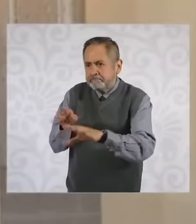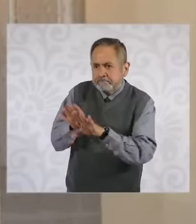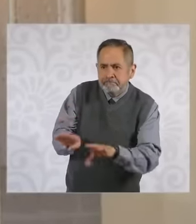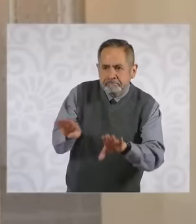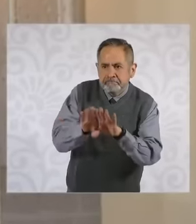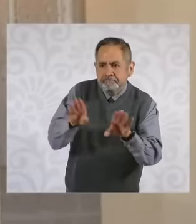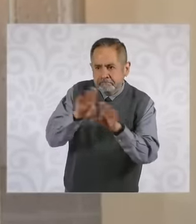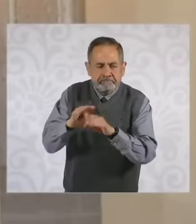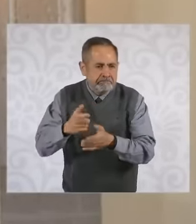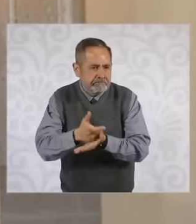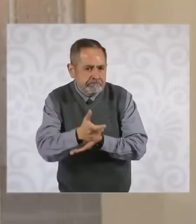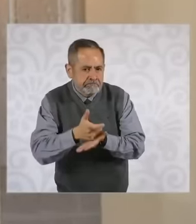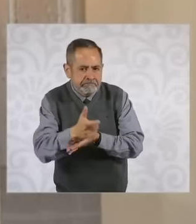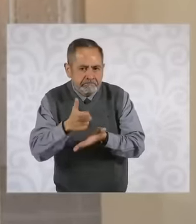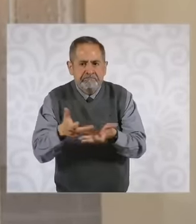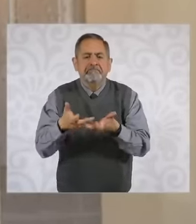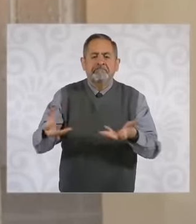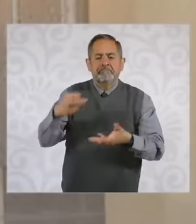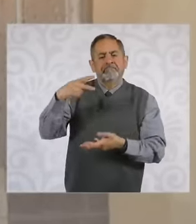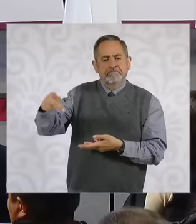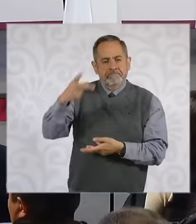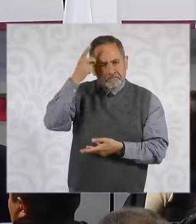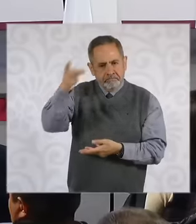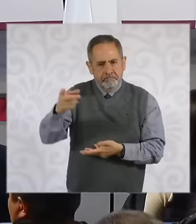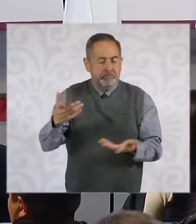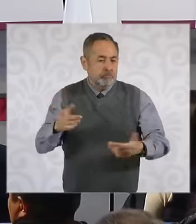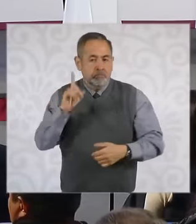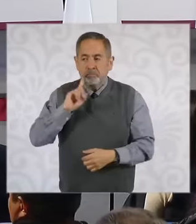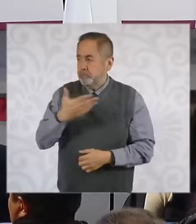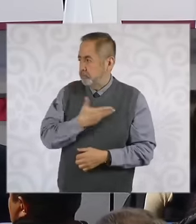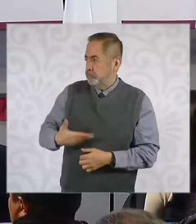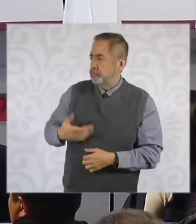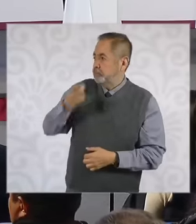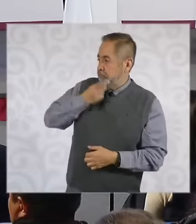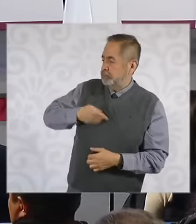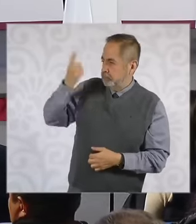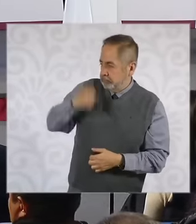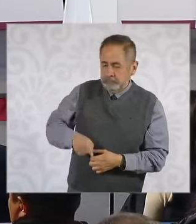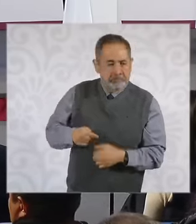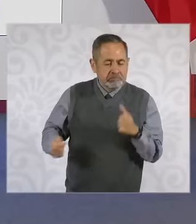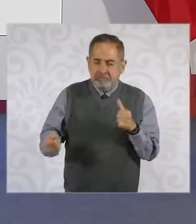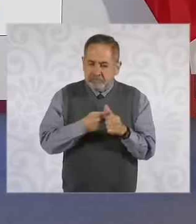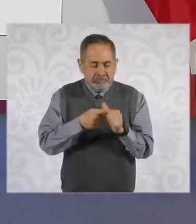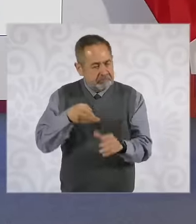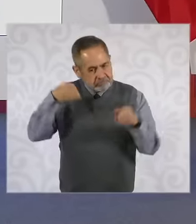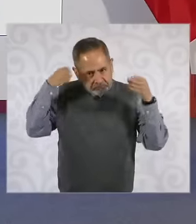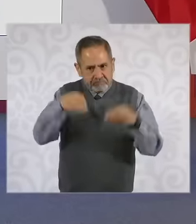been very precise in terms of priorities. We are going to start with the state of Mexico as priority